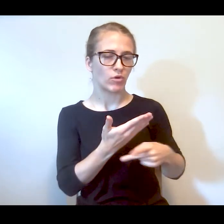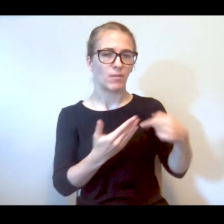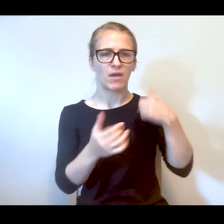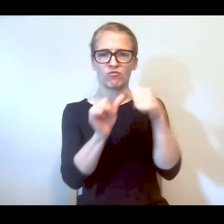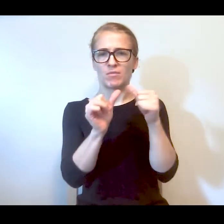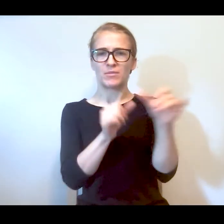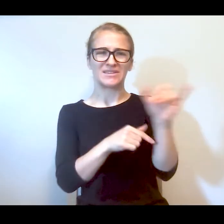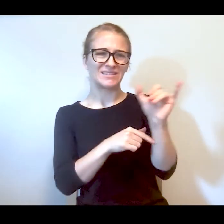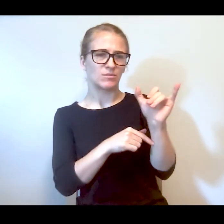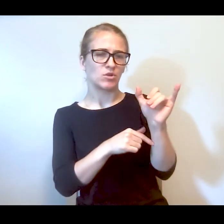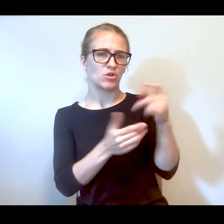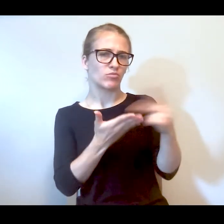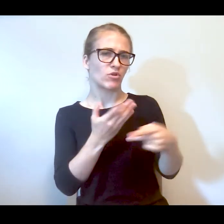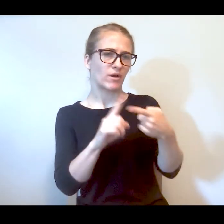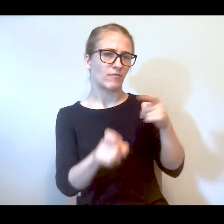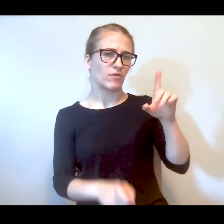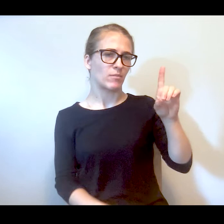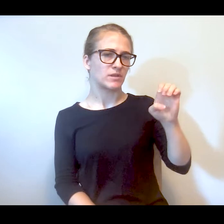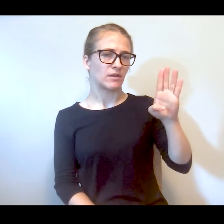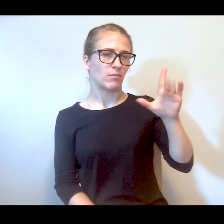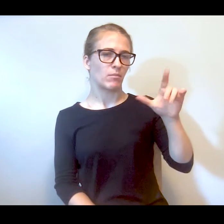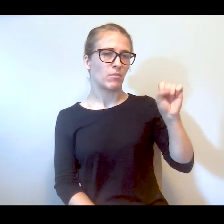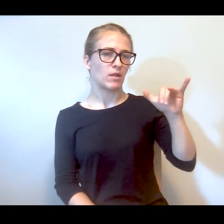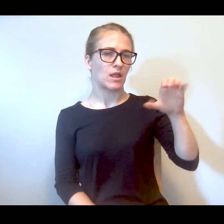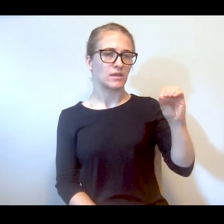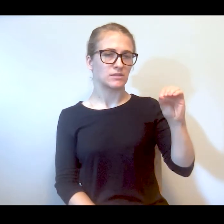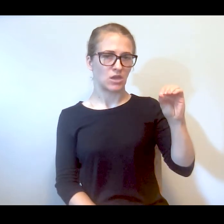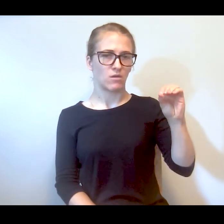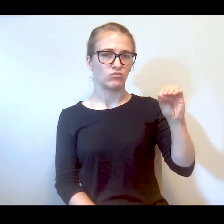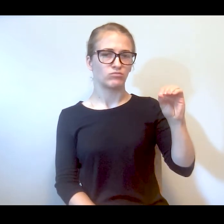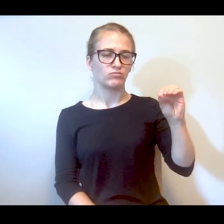Blasio administration did as well. It was I think